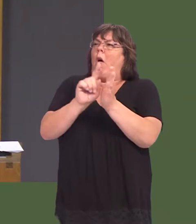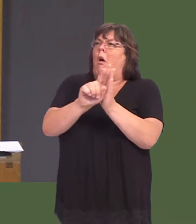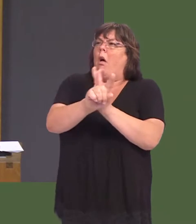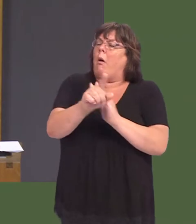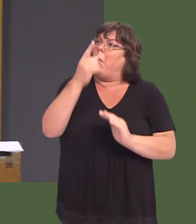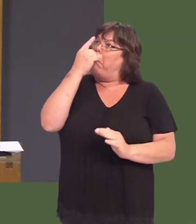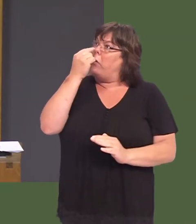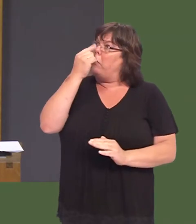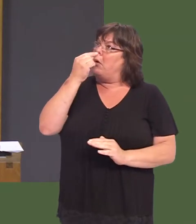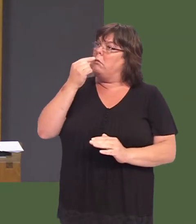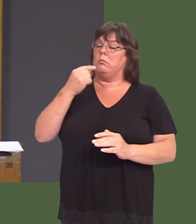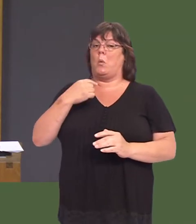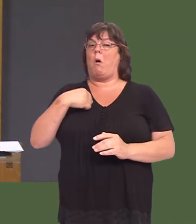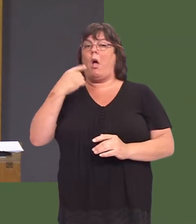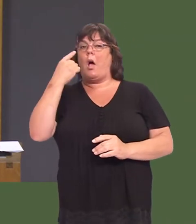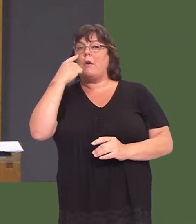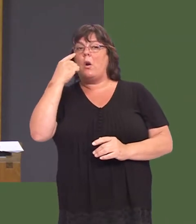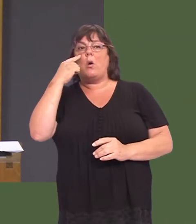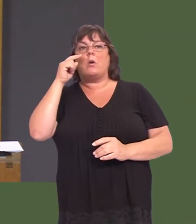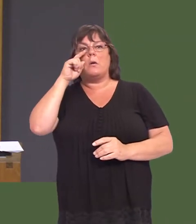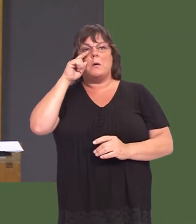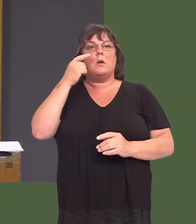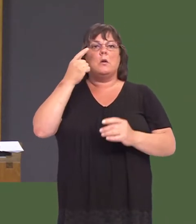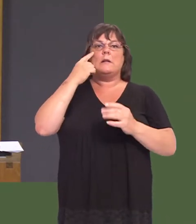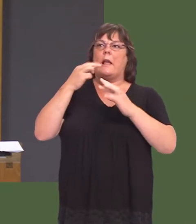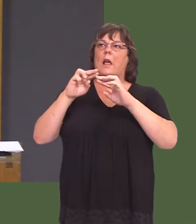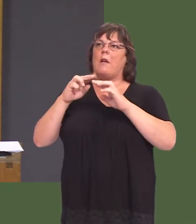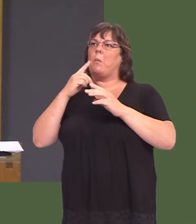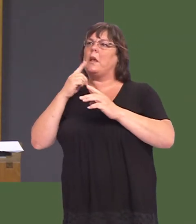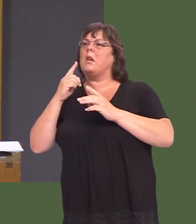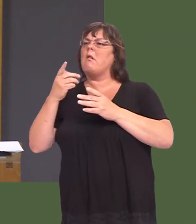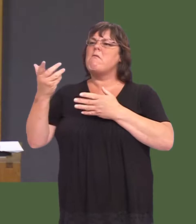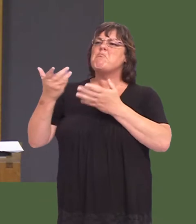to look at the possibility of untying the Gordian knot with the Treasury and see if